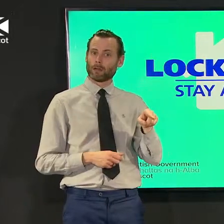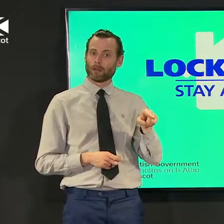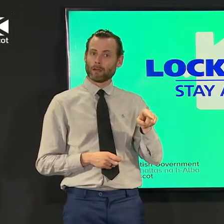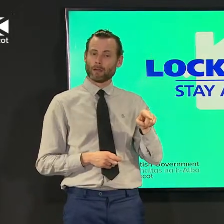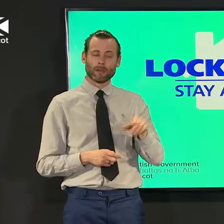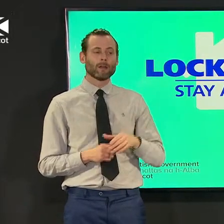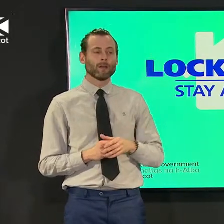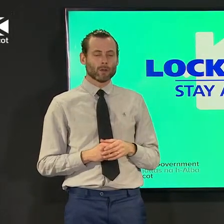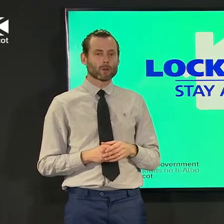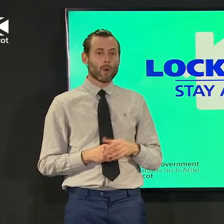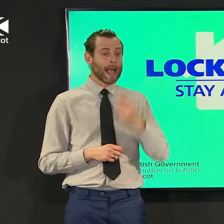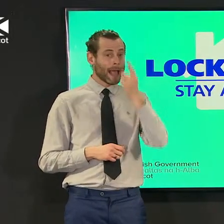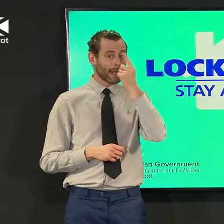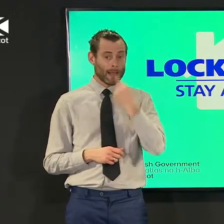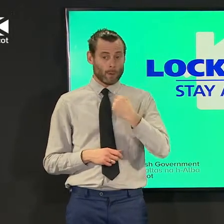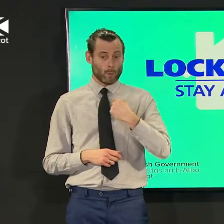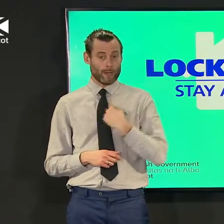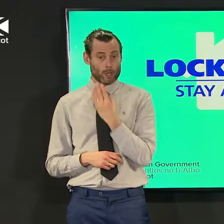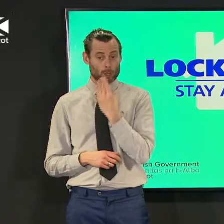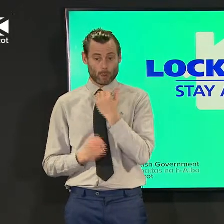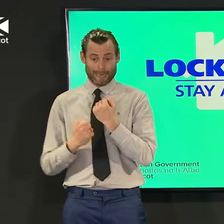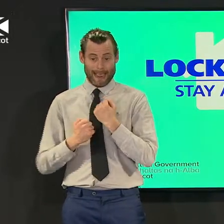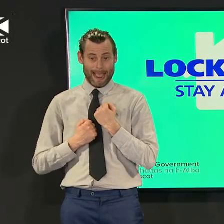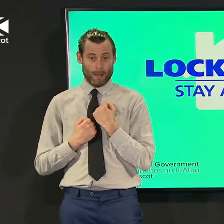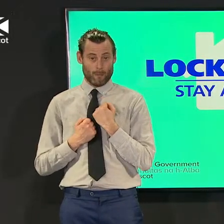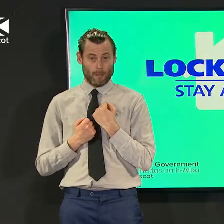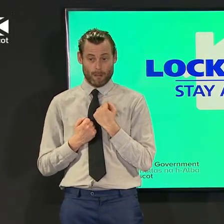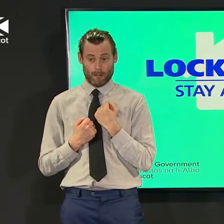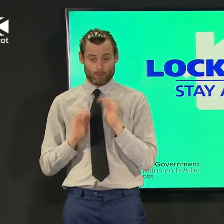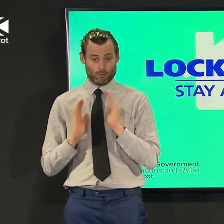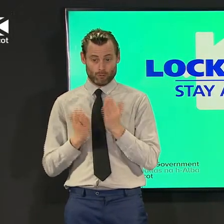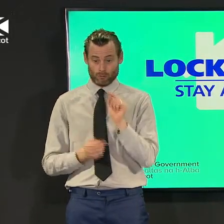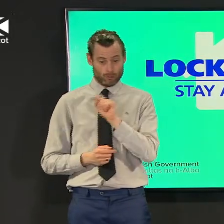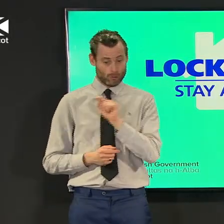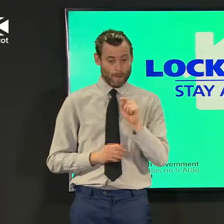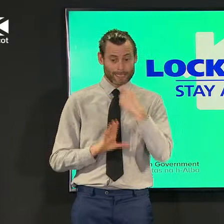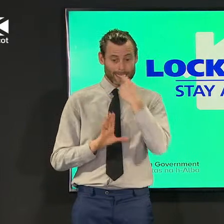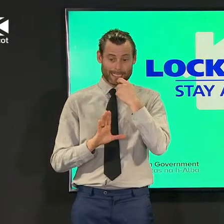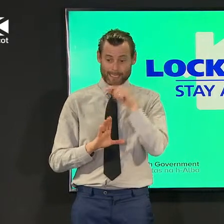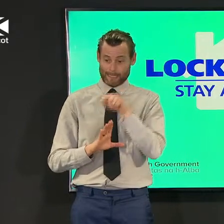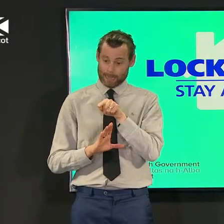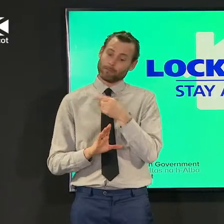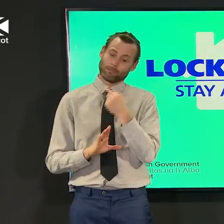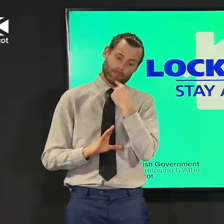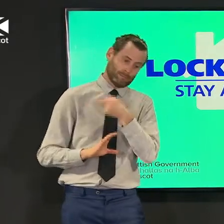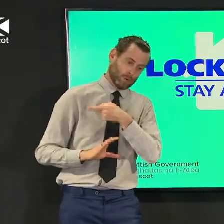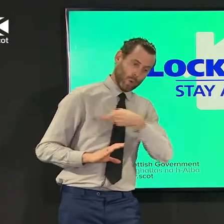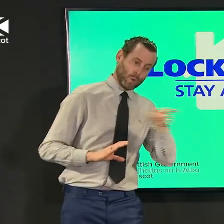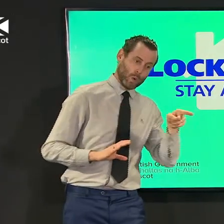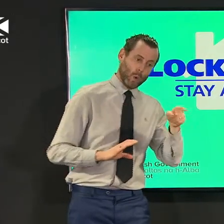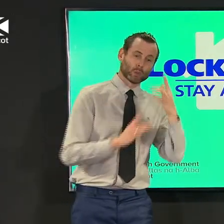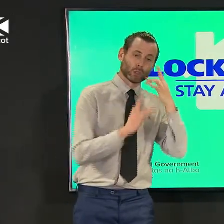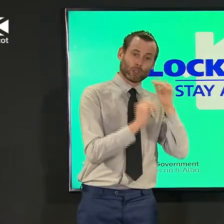have whether we can also help those critical parts of the infrastructure of scotland but